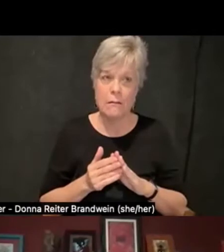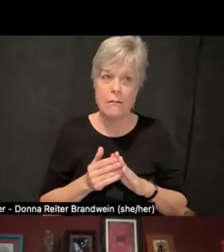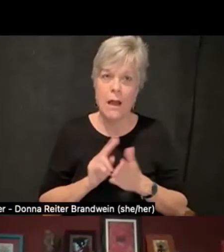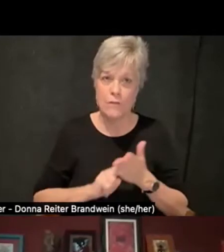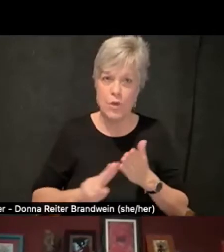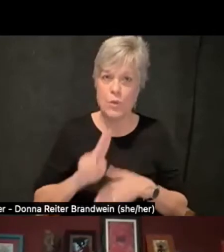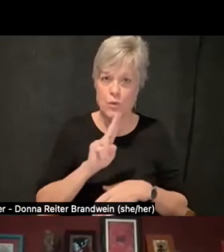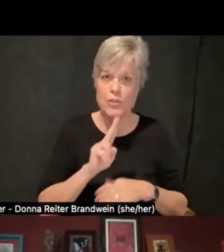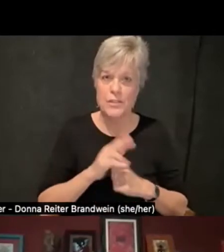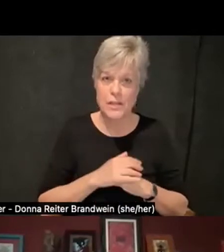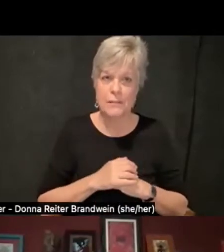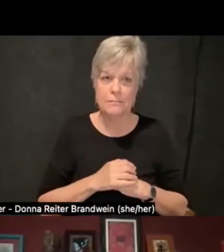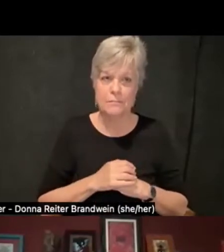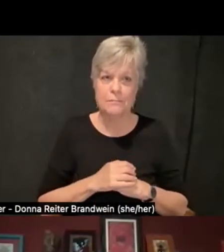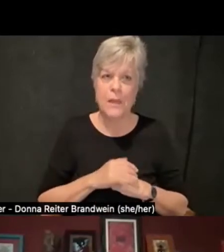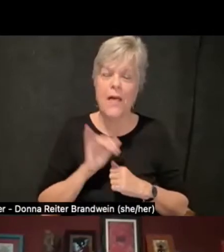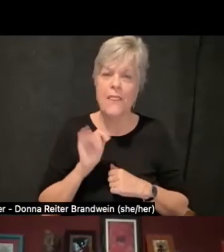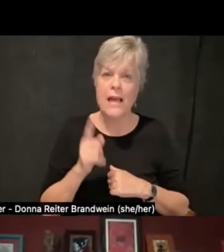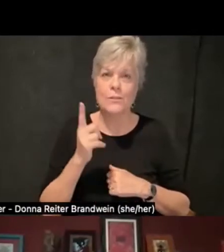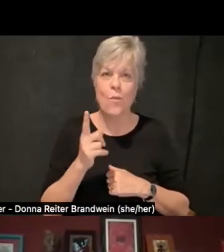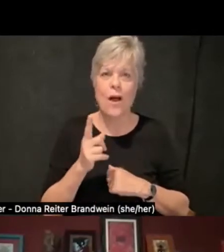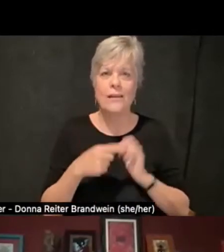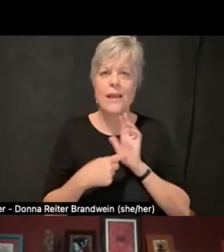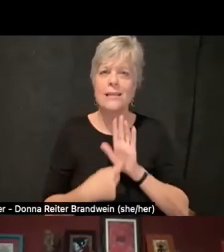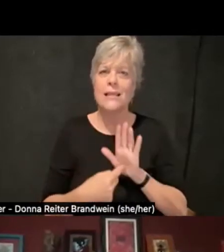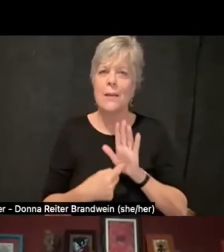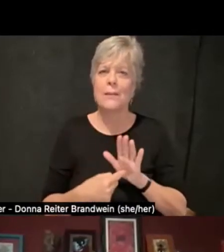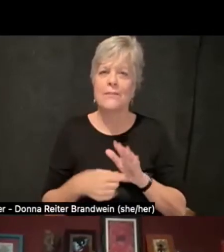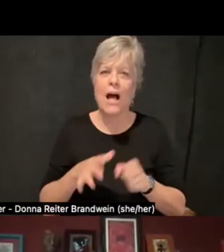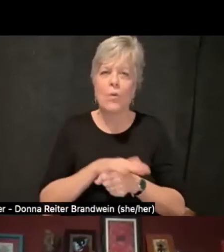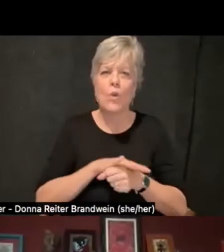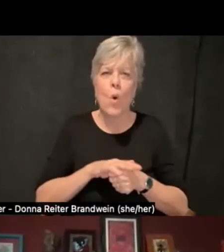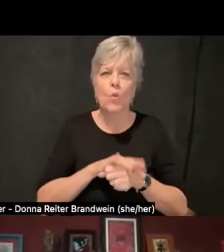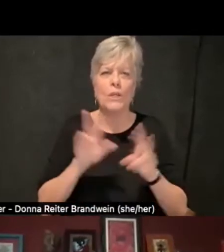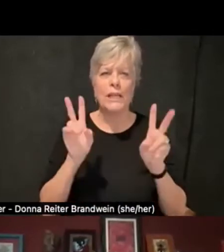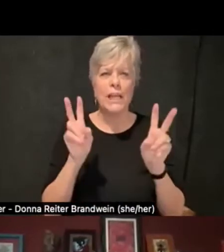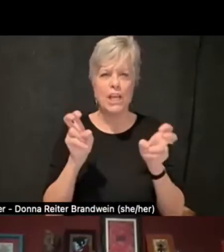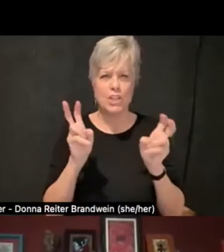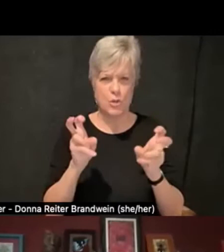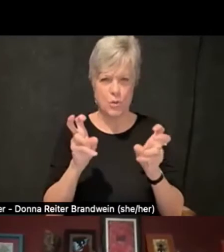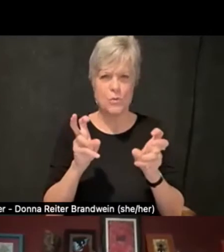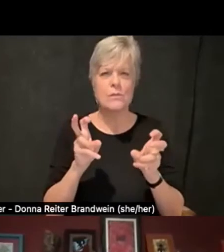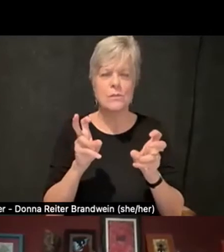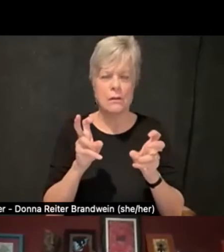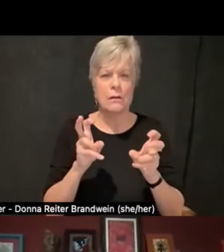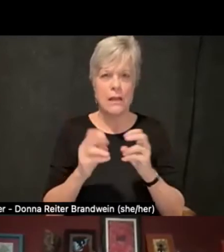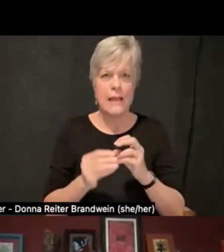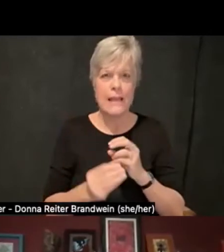of how local issues play a role in how we operate as a group.